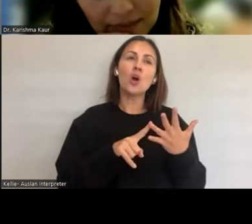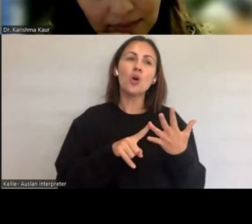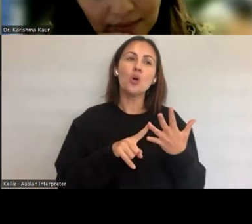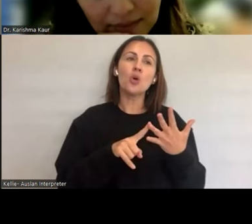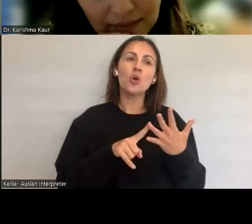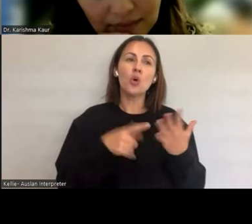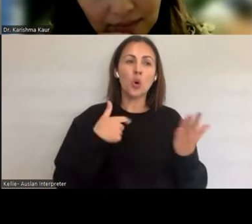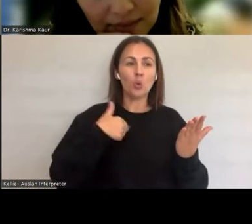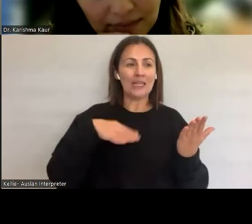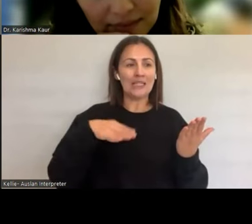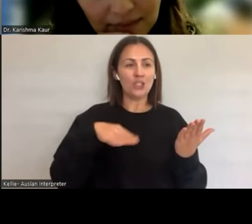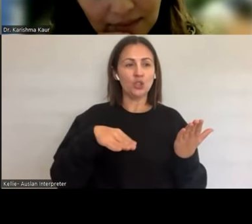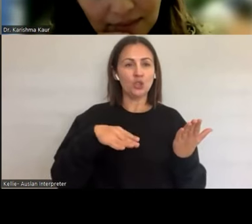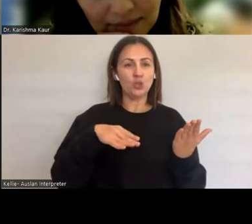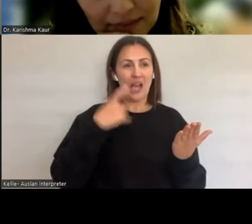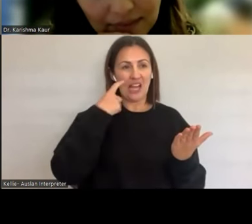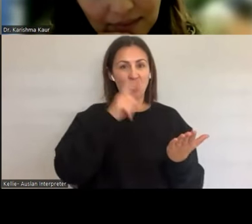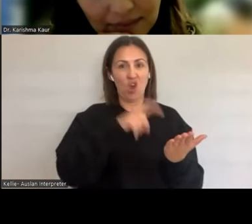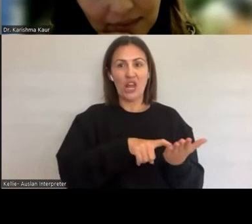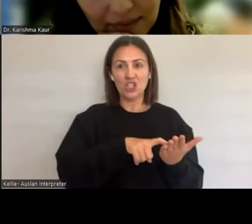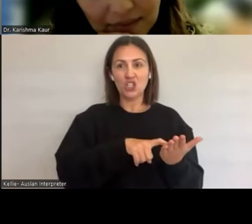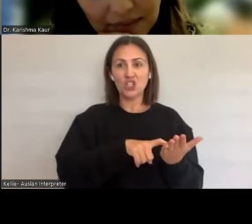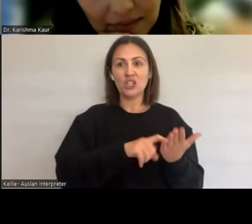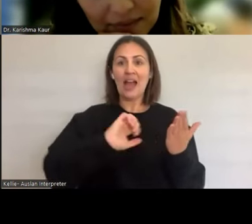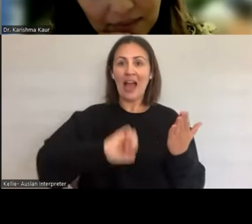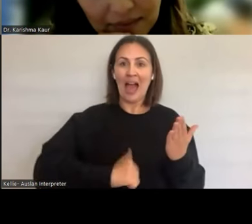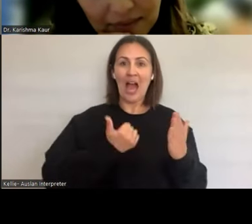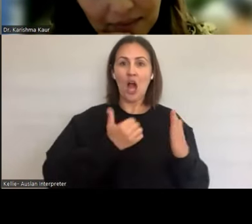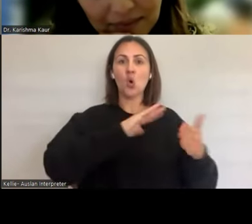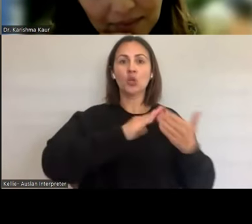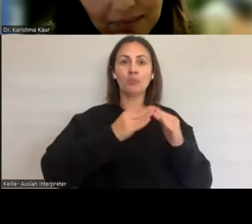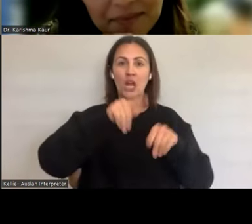what our communities in that diversity looks like is really, really important.